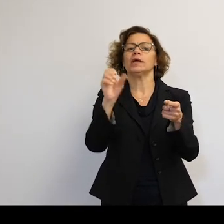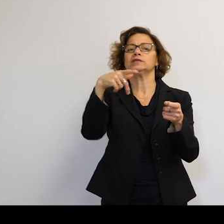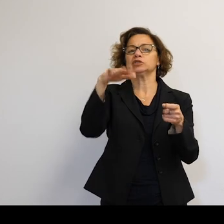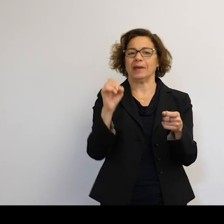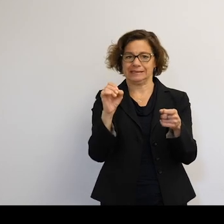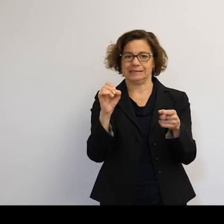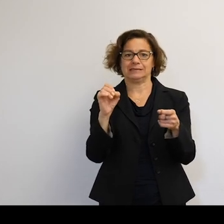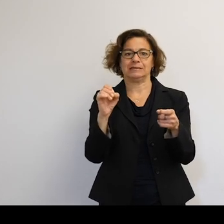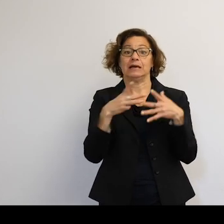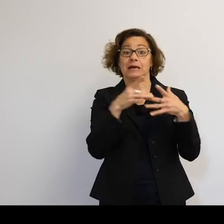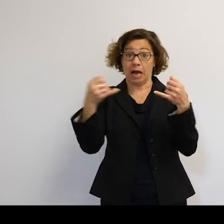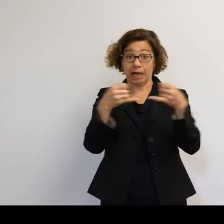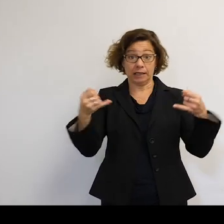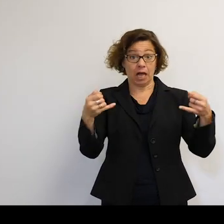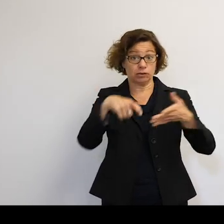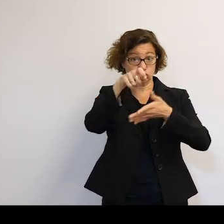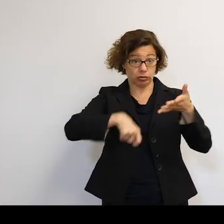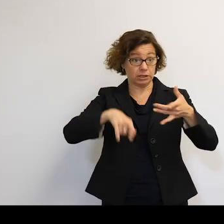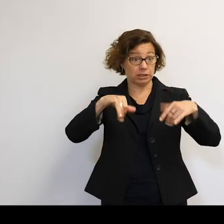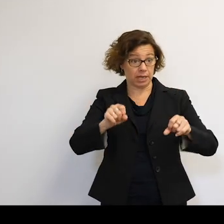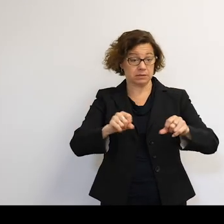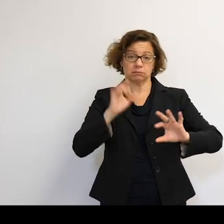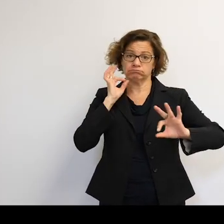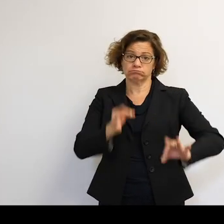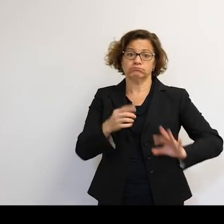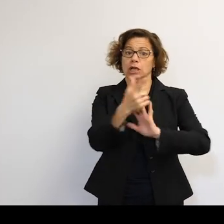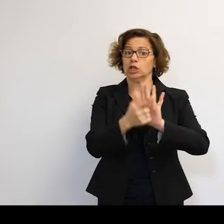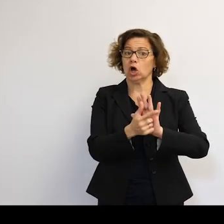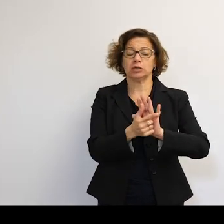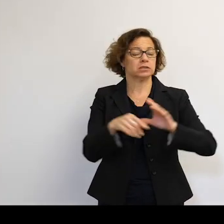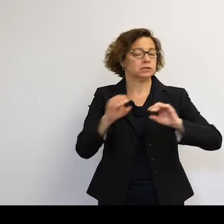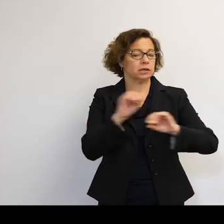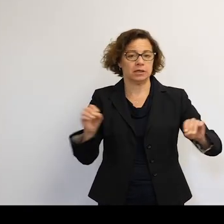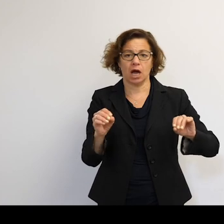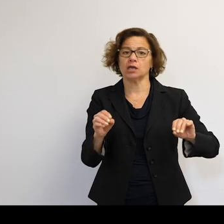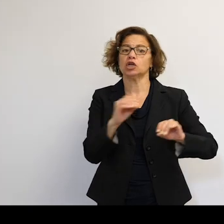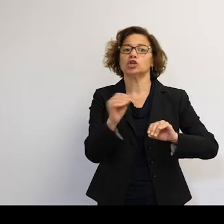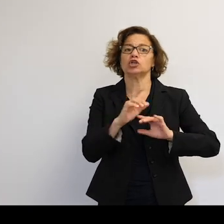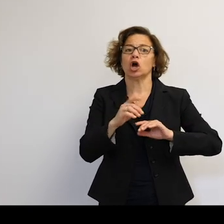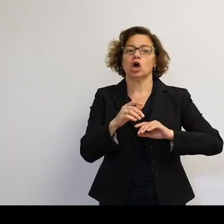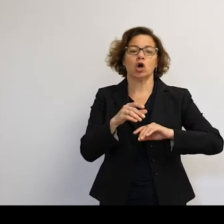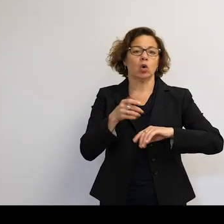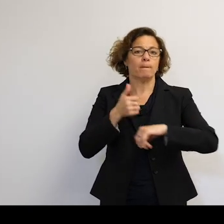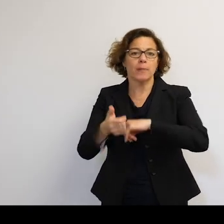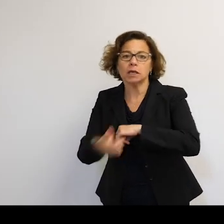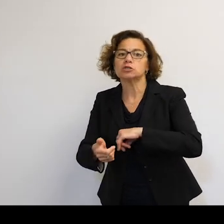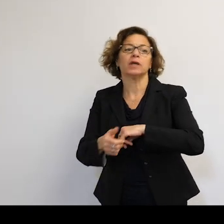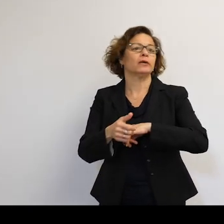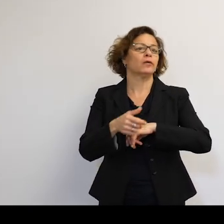And there's lots of guidelines, but no hard laws. There's no recourse around whose responsibility something is.